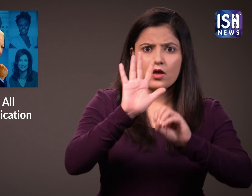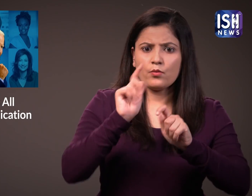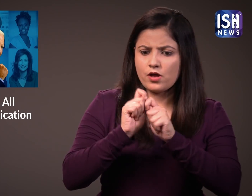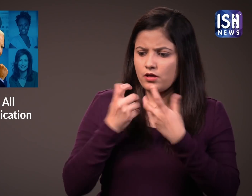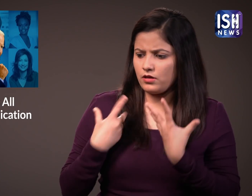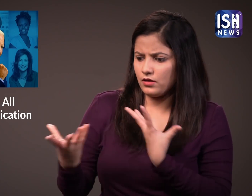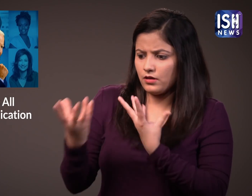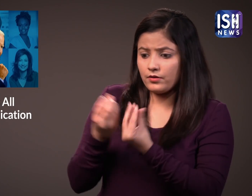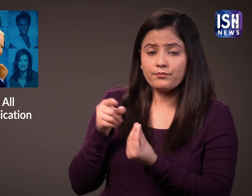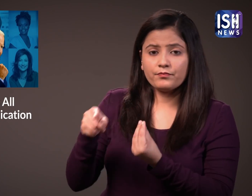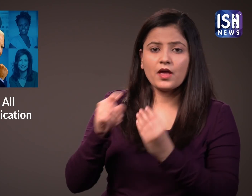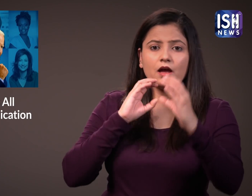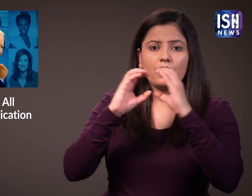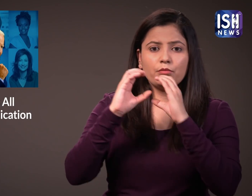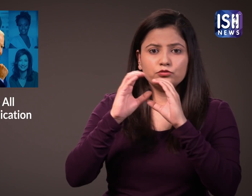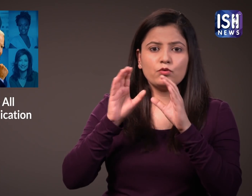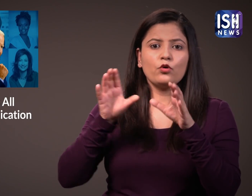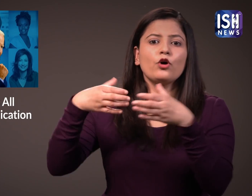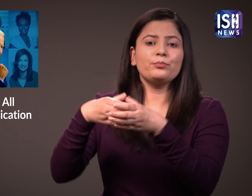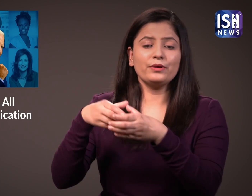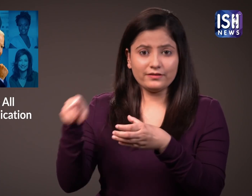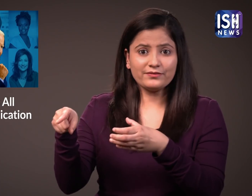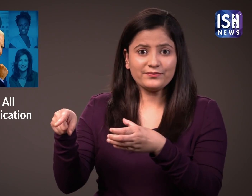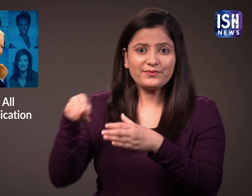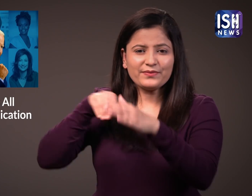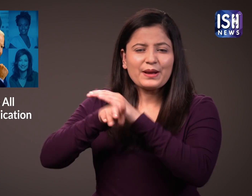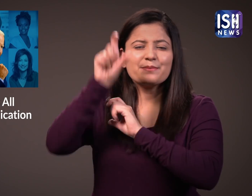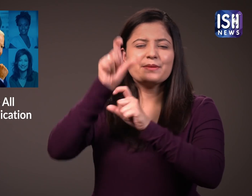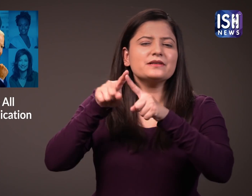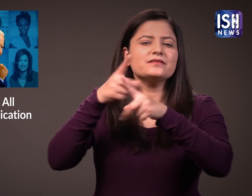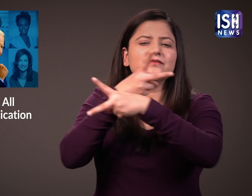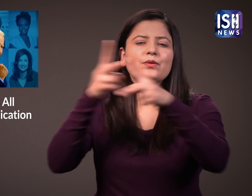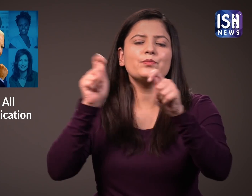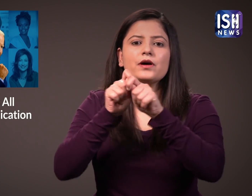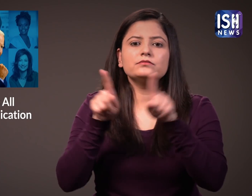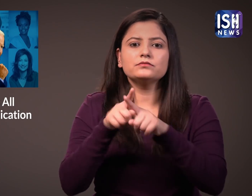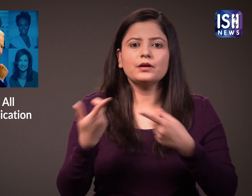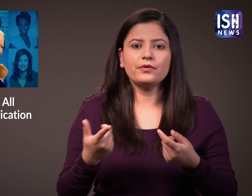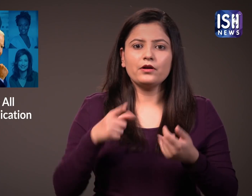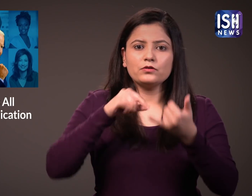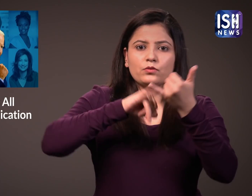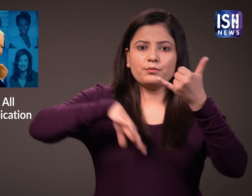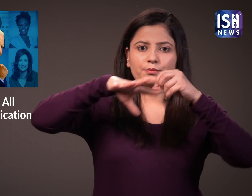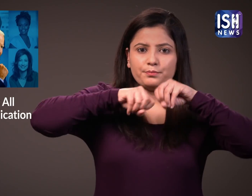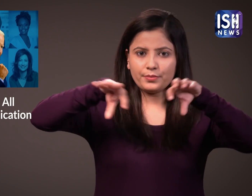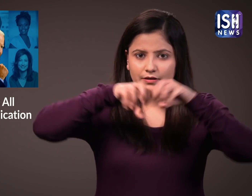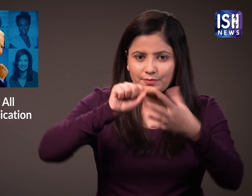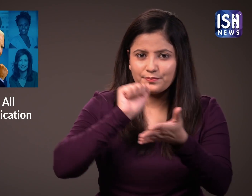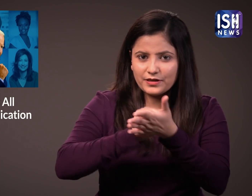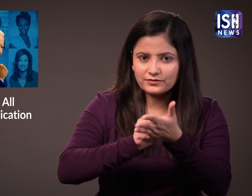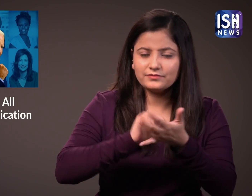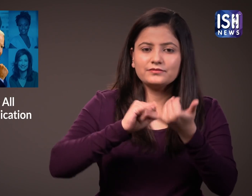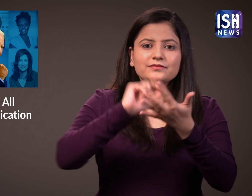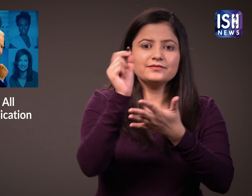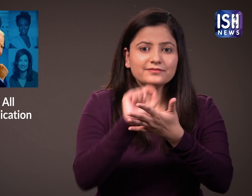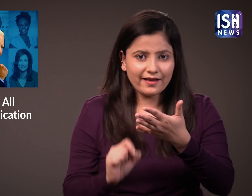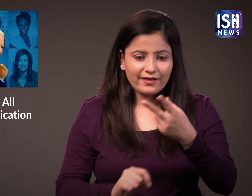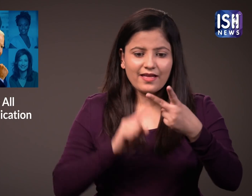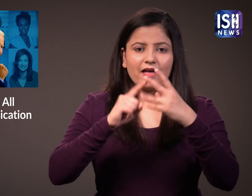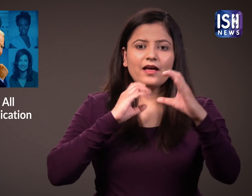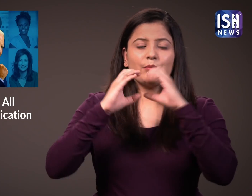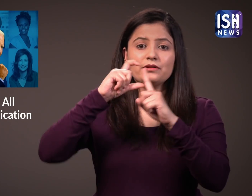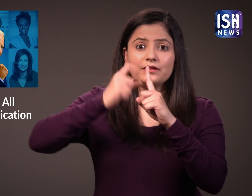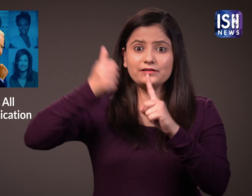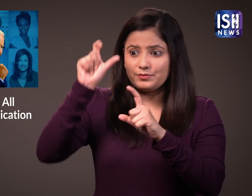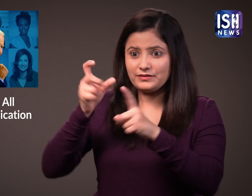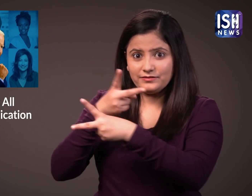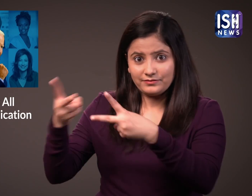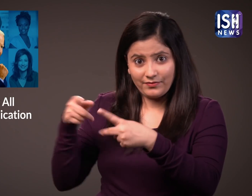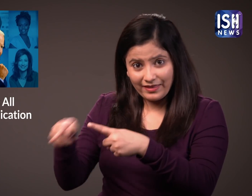It comprises of the Director, Press Secretary, etc